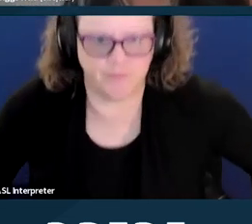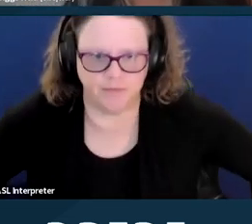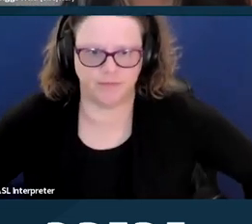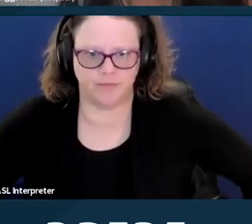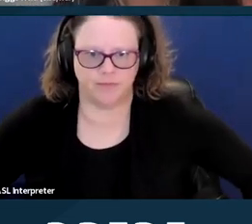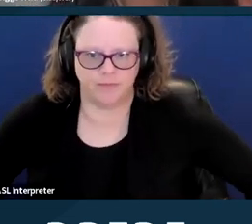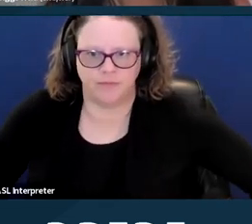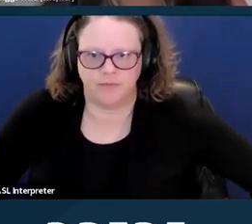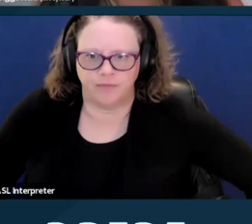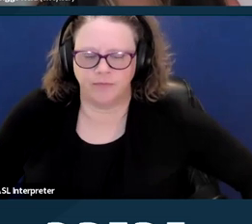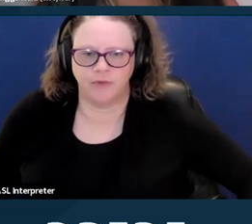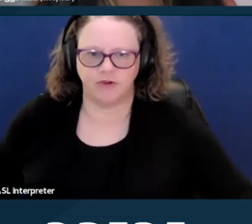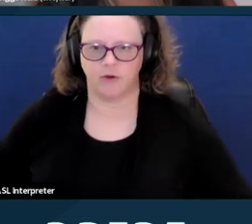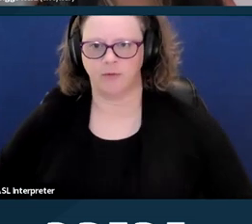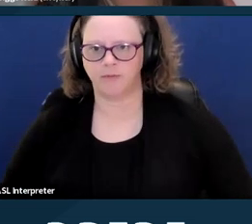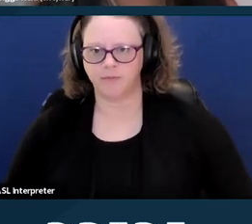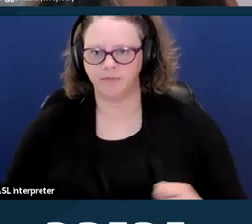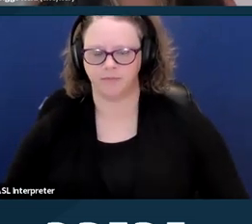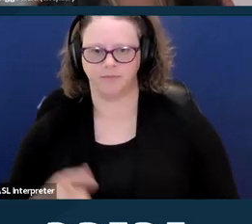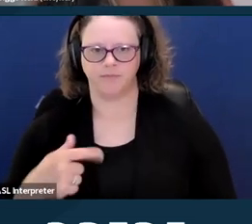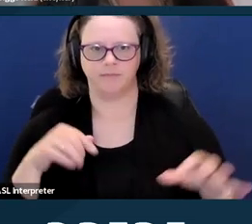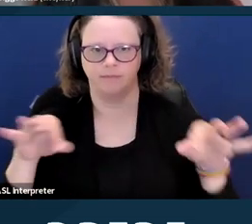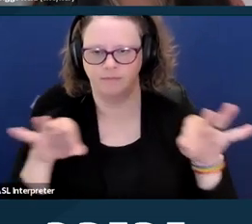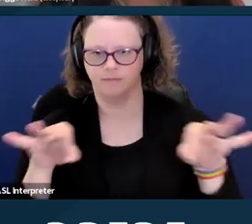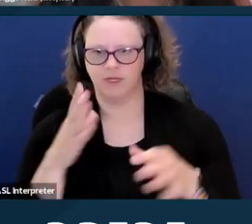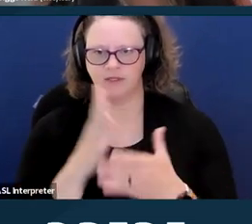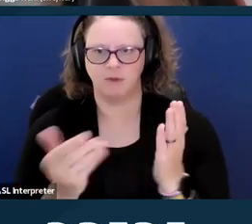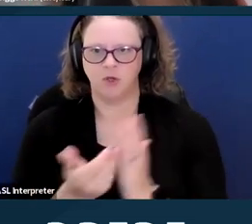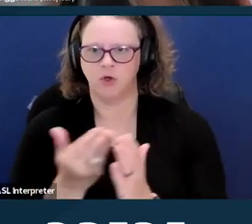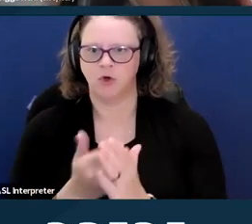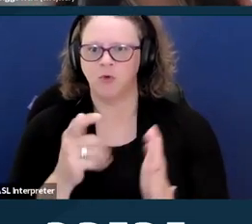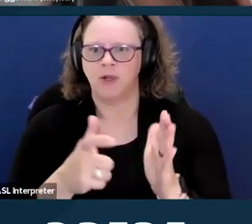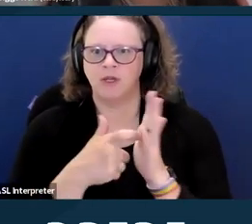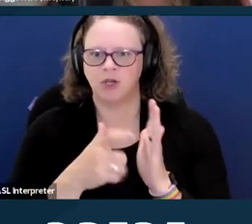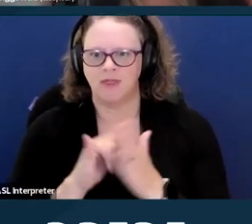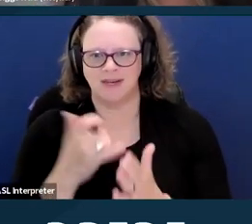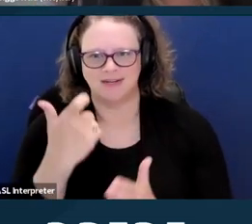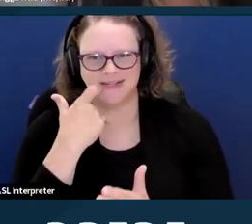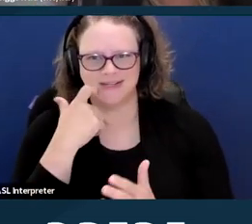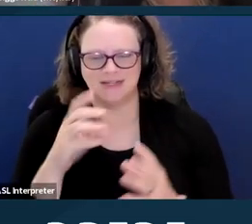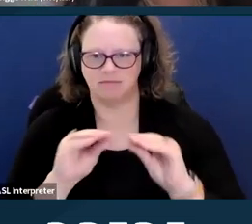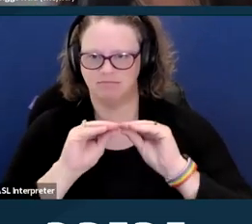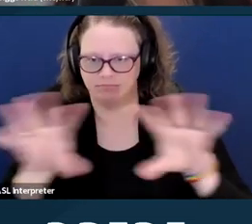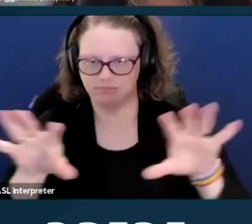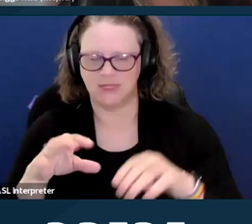So I'm gonna be going over some of the new regulations that were released this spring in,